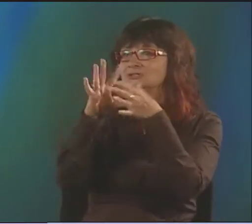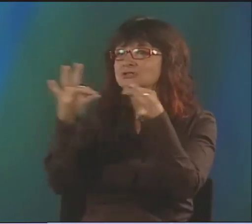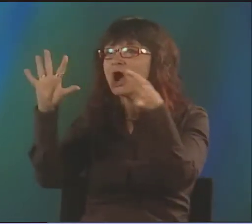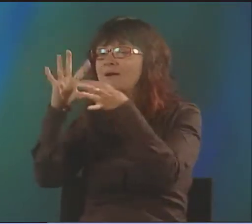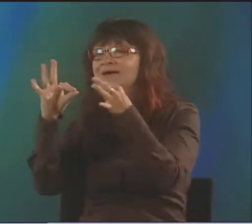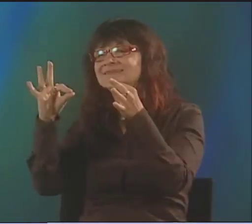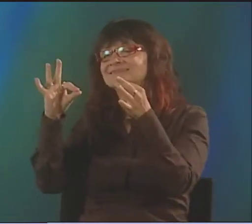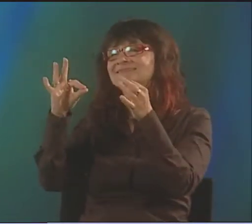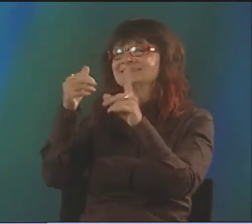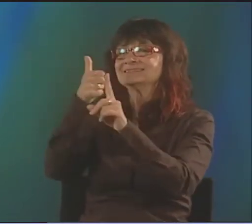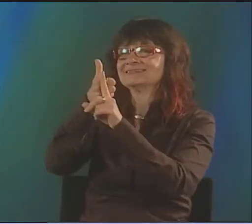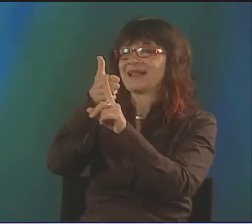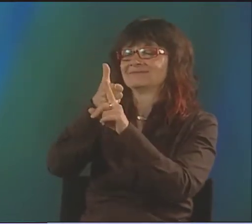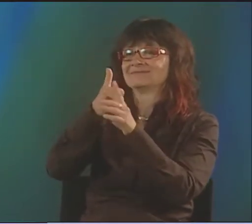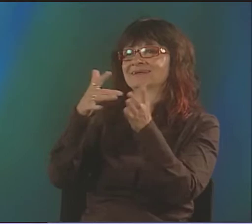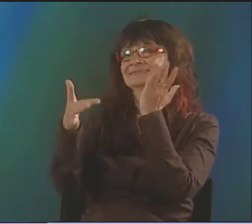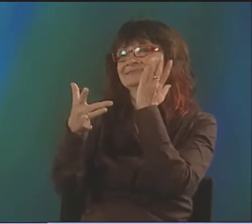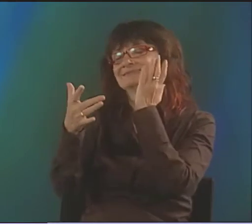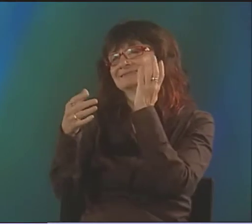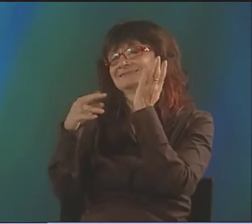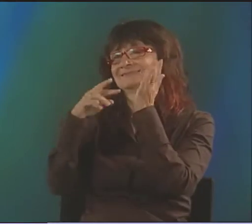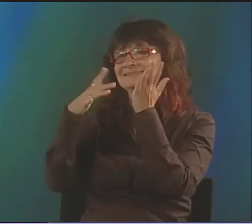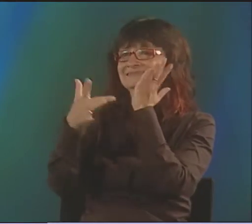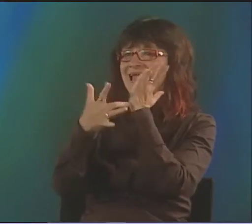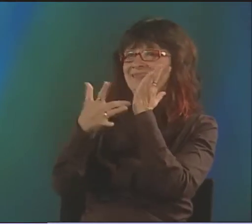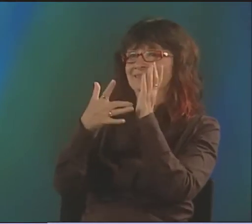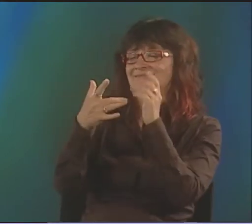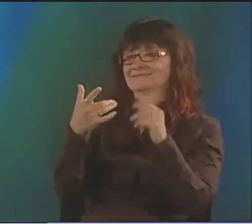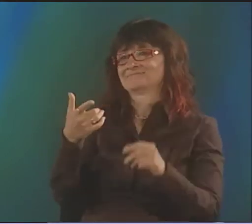OR WHAT THEY SAID WAS SHOWERS DURING THE HOLOCAUST, WHEN THEY GASSED THE JEWS.